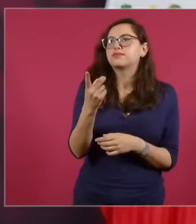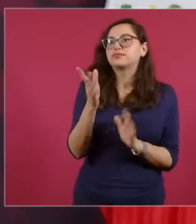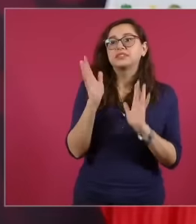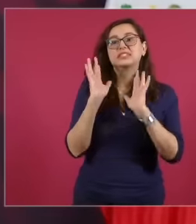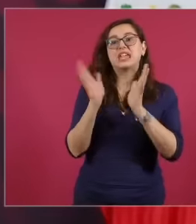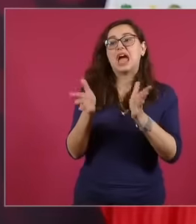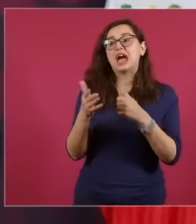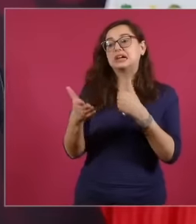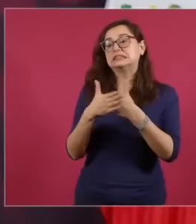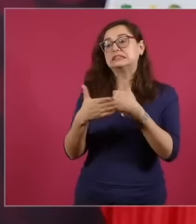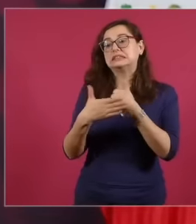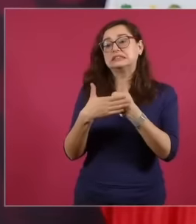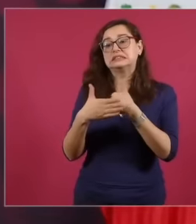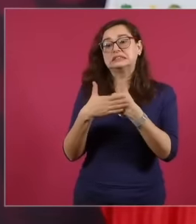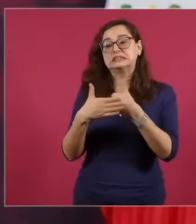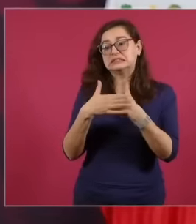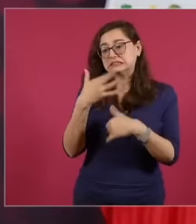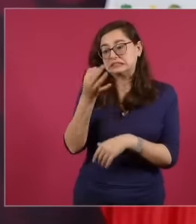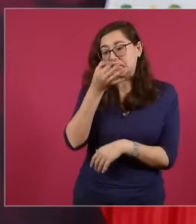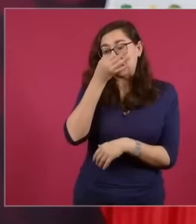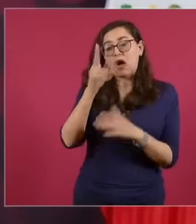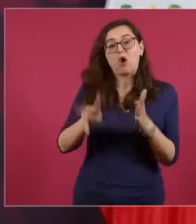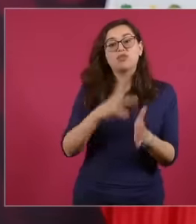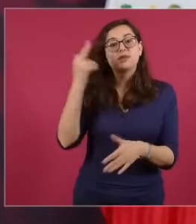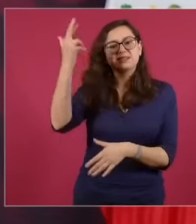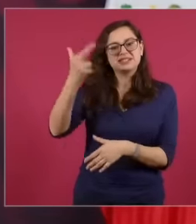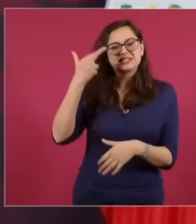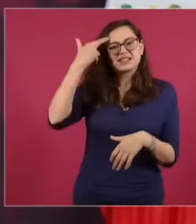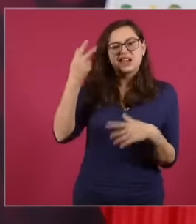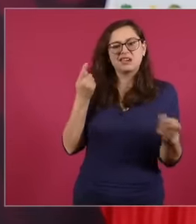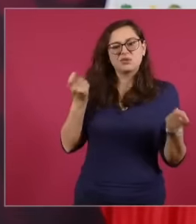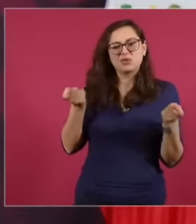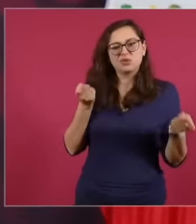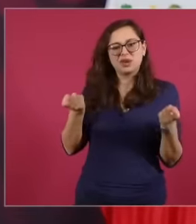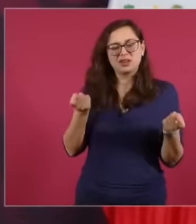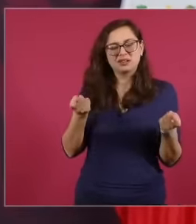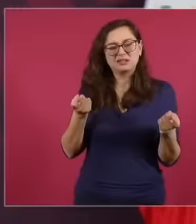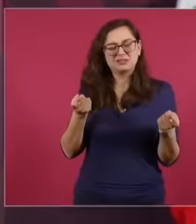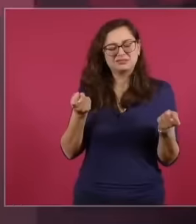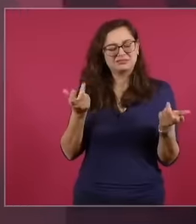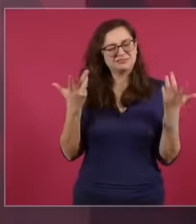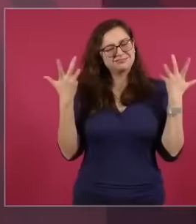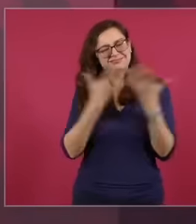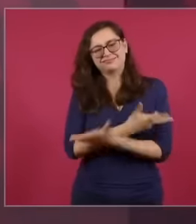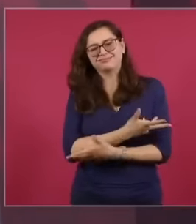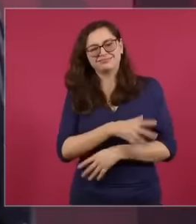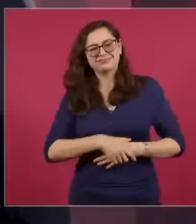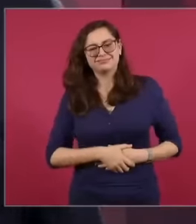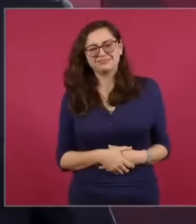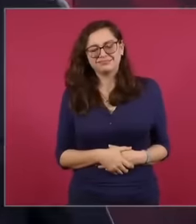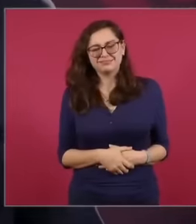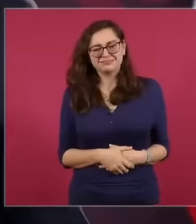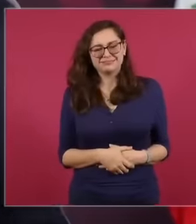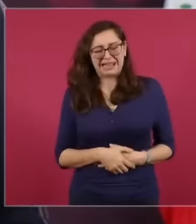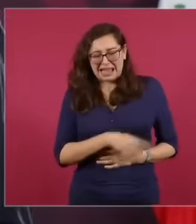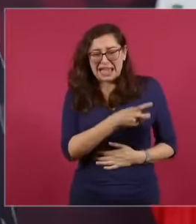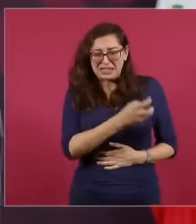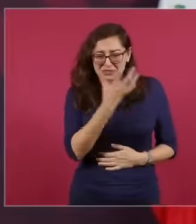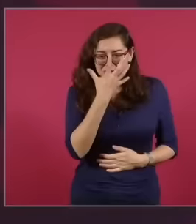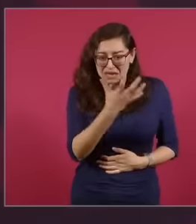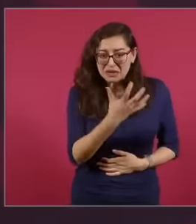but he was one of the most